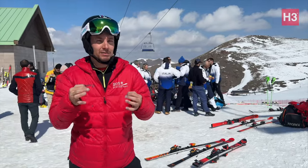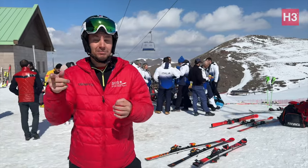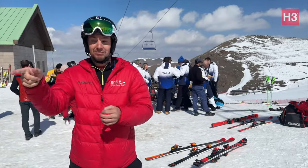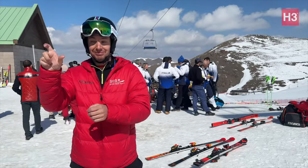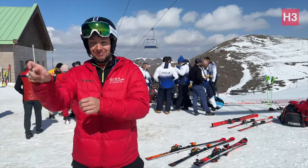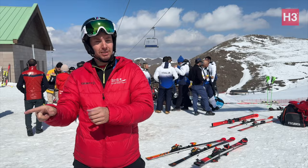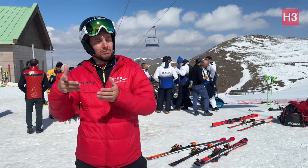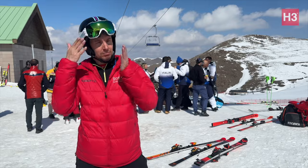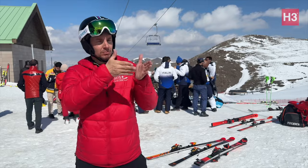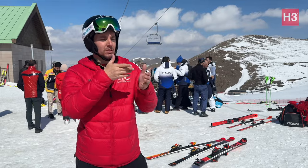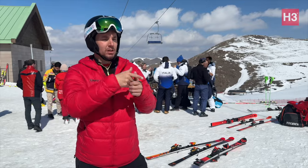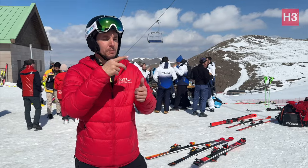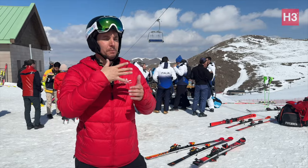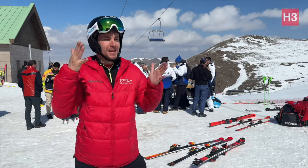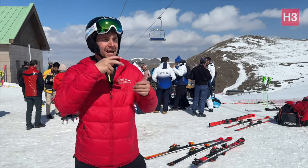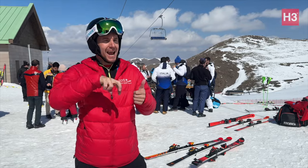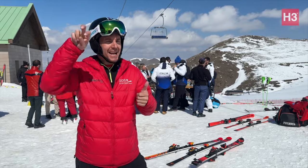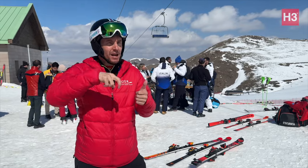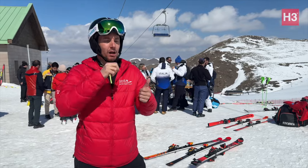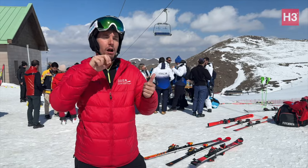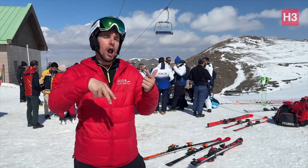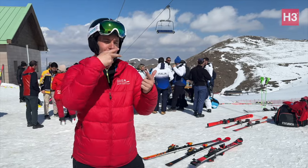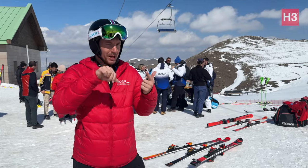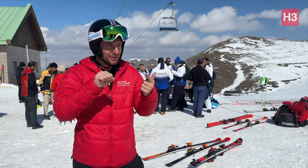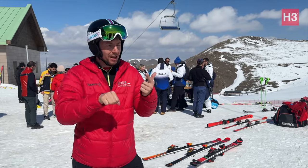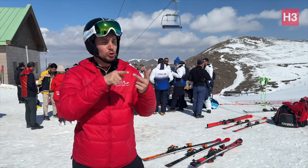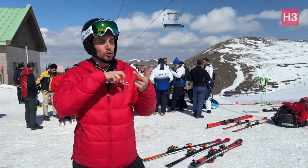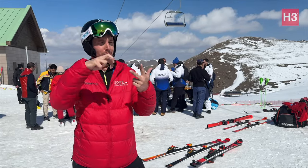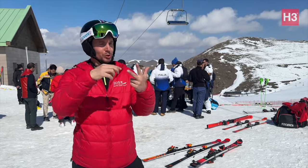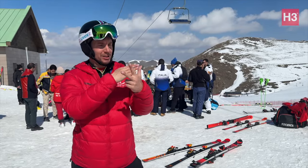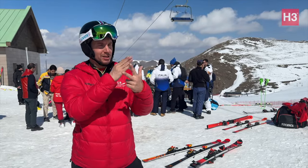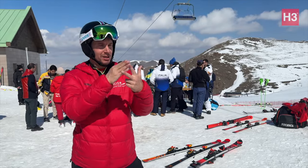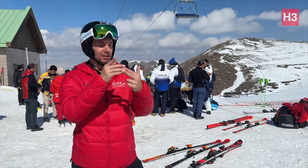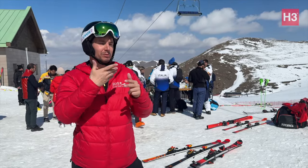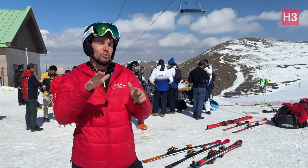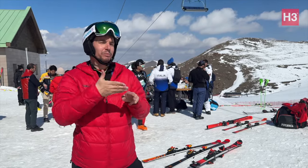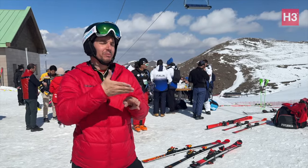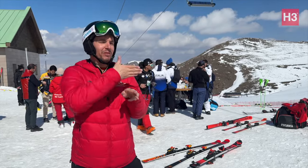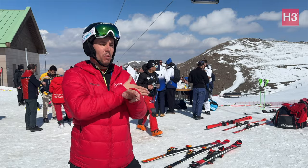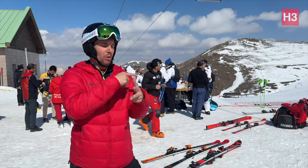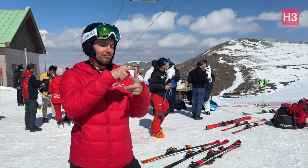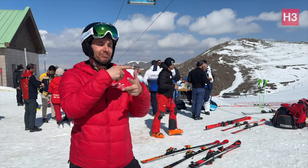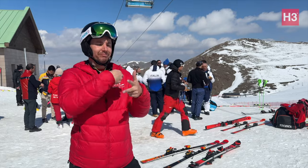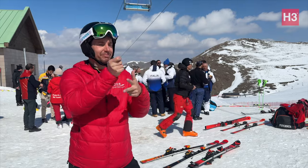The Big Air event was not available so was Half Pipe which left him